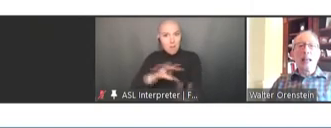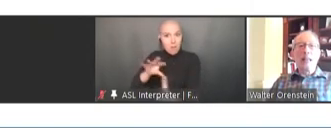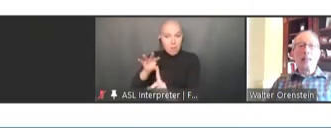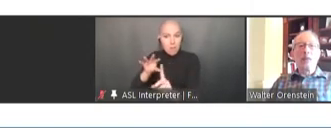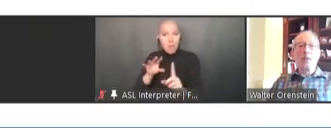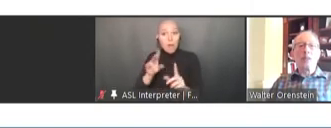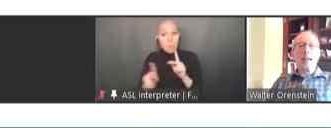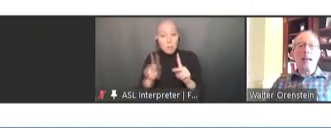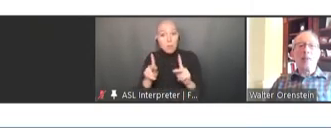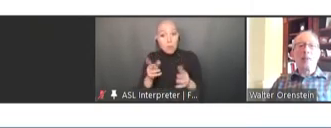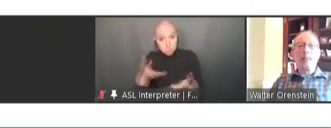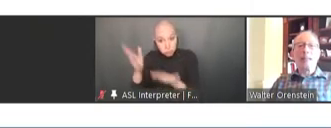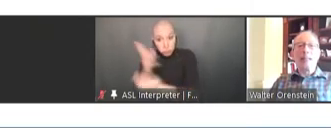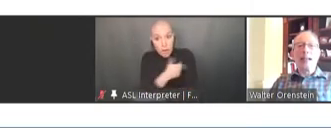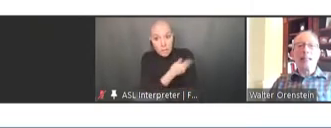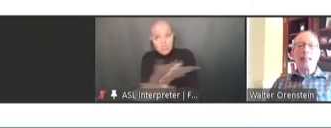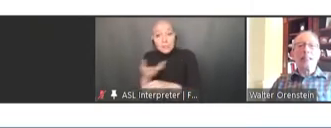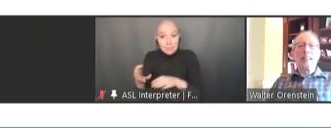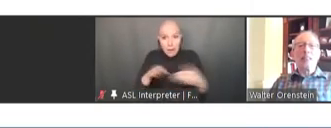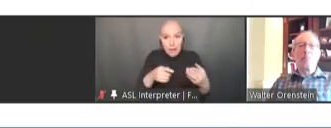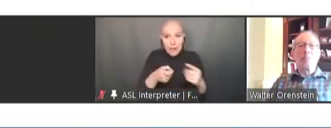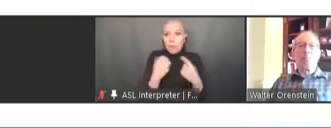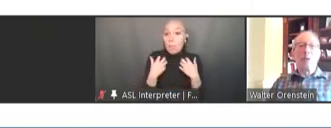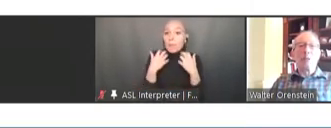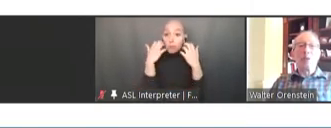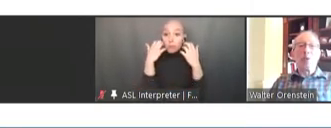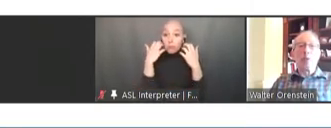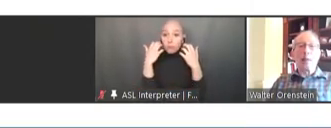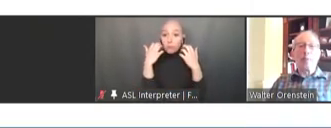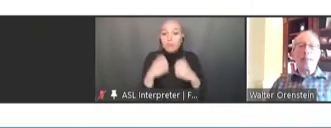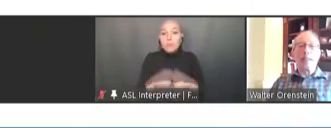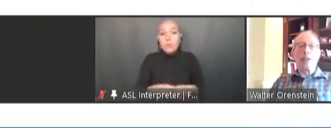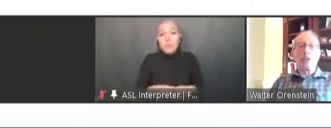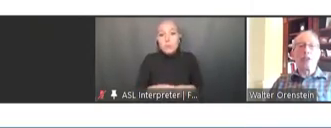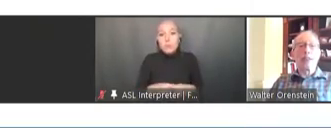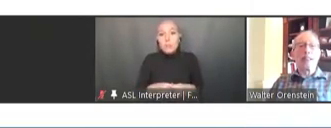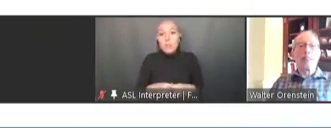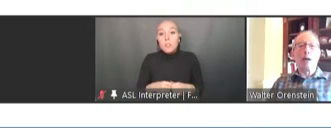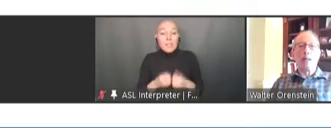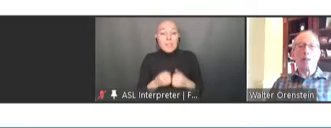And it was an effort to get this important recommendations to keep policymakers